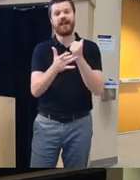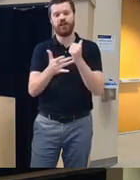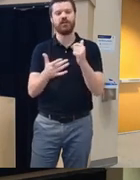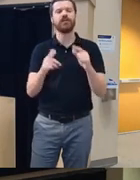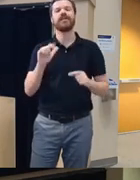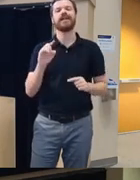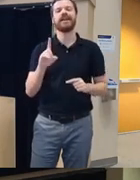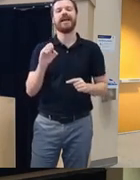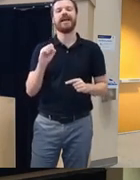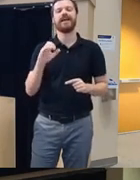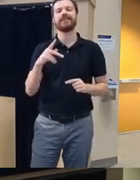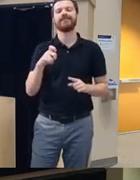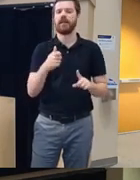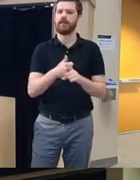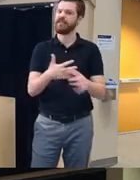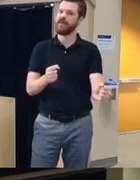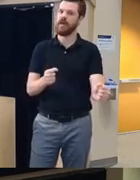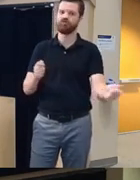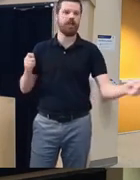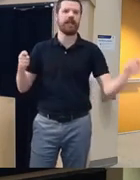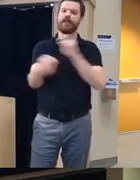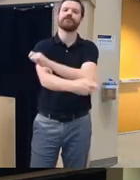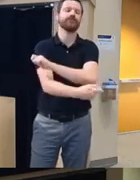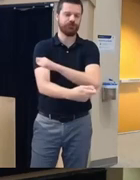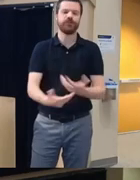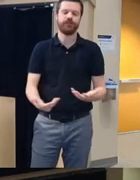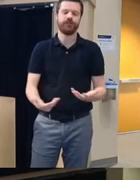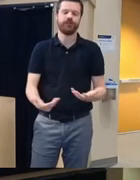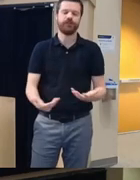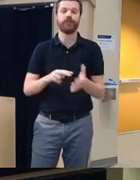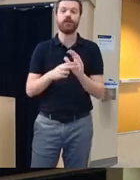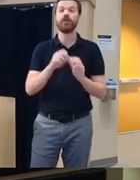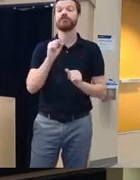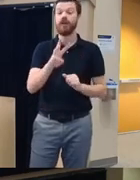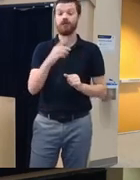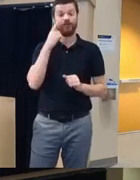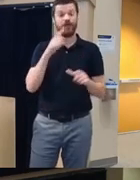of technology is really fast right now so you there is software for Linguistics but it's not